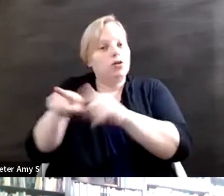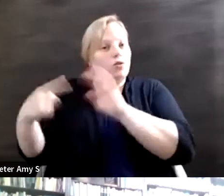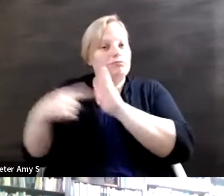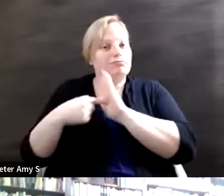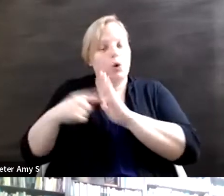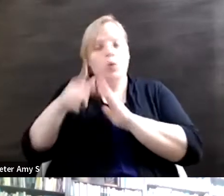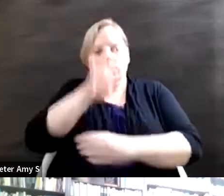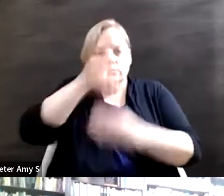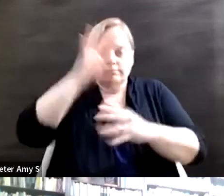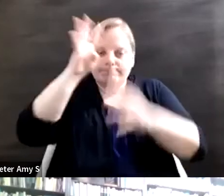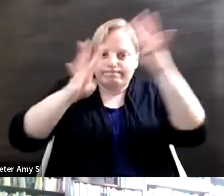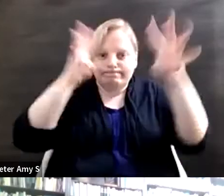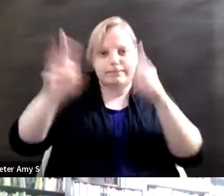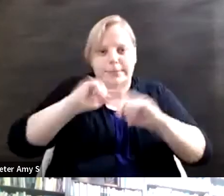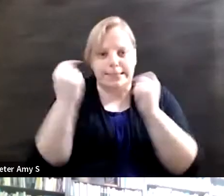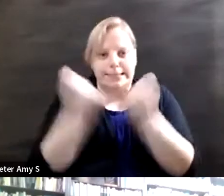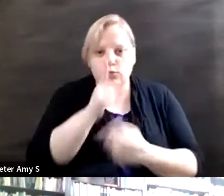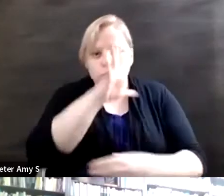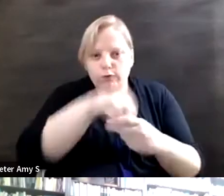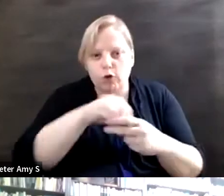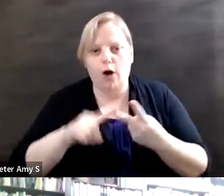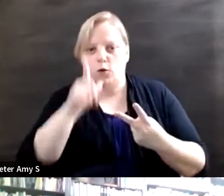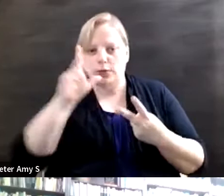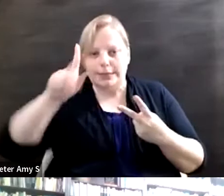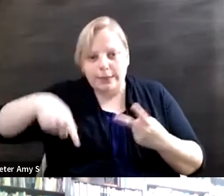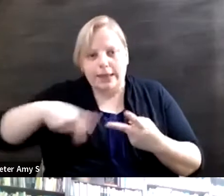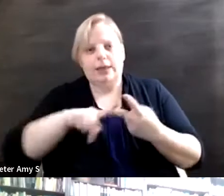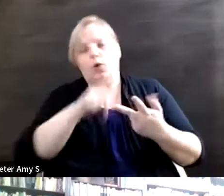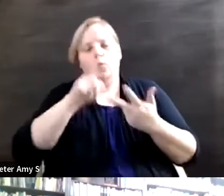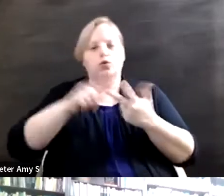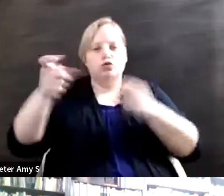who's on the production team, who's the DP, who's the director, who's the executive producer,